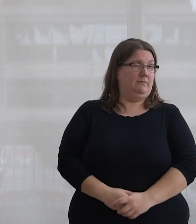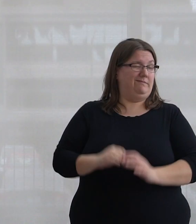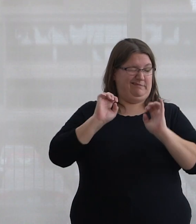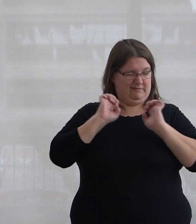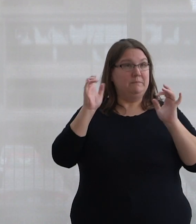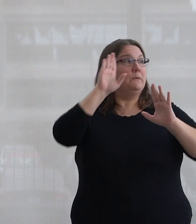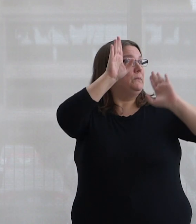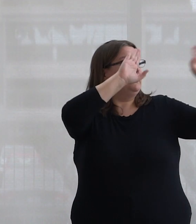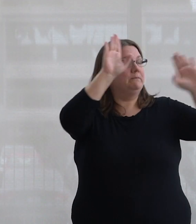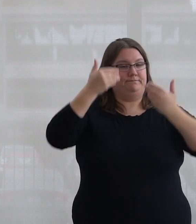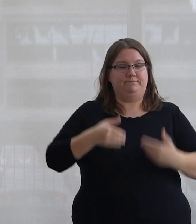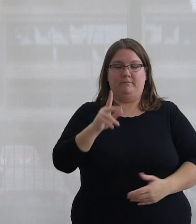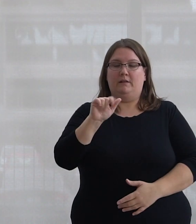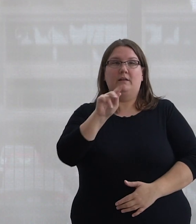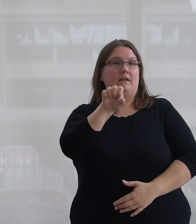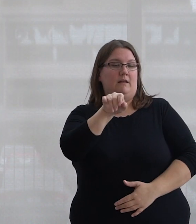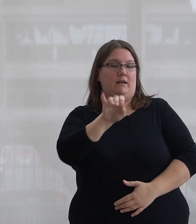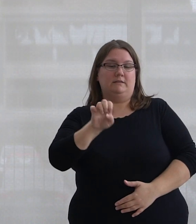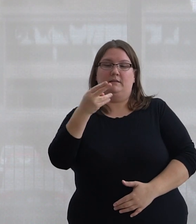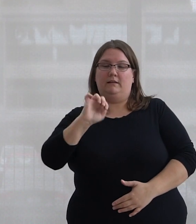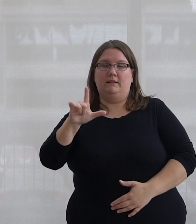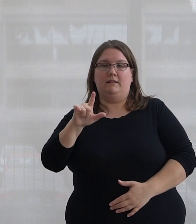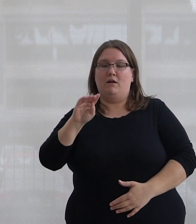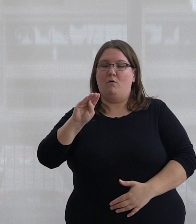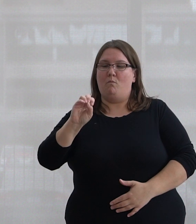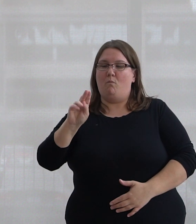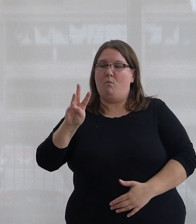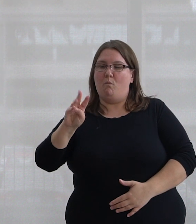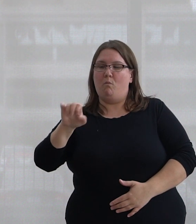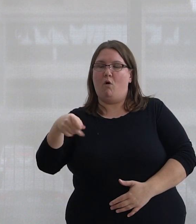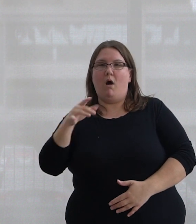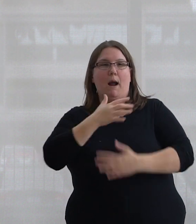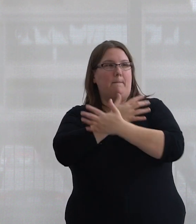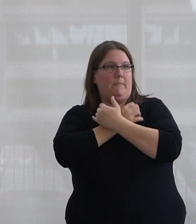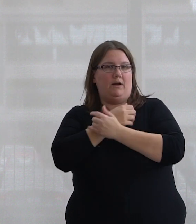Hello, everyone. My name is Kassie Hill, and I am Mohawk Bear from Six Nations of the Grand River.